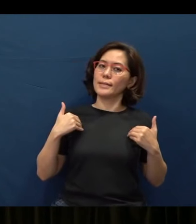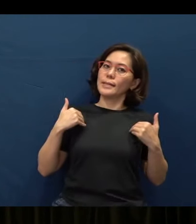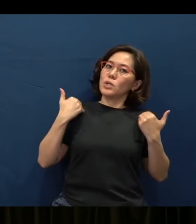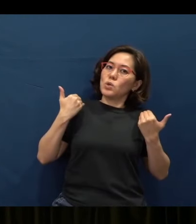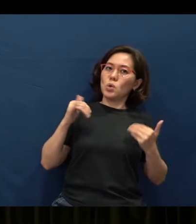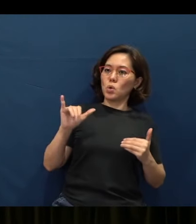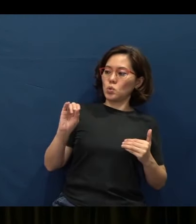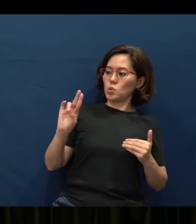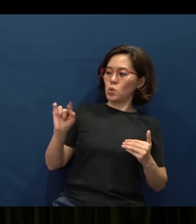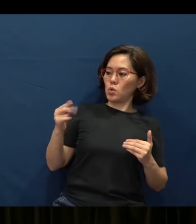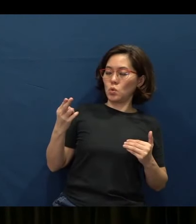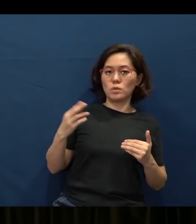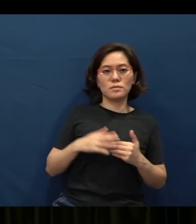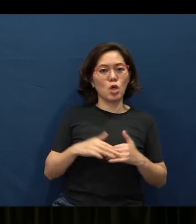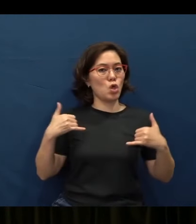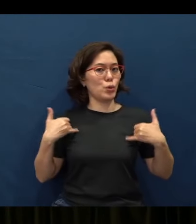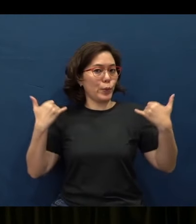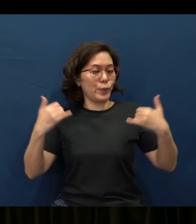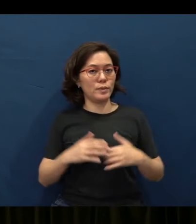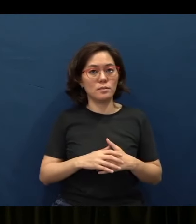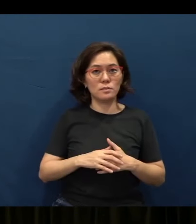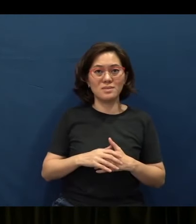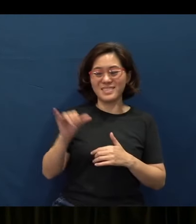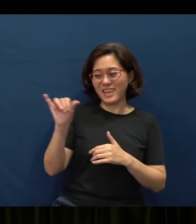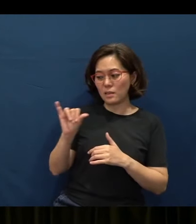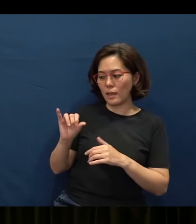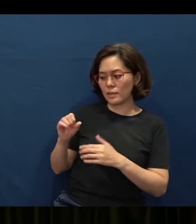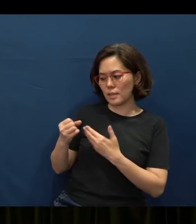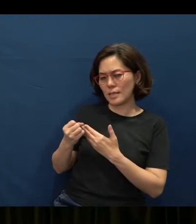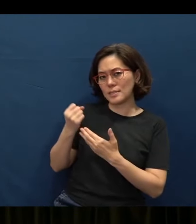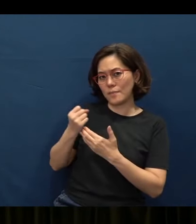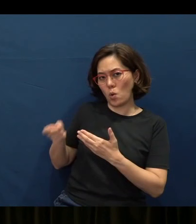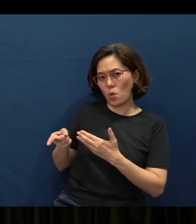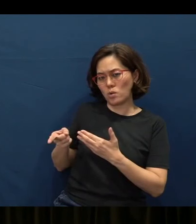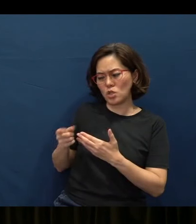The youth are also like the simple, in the sense that the youths have not formed their convictions yet.